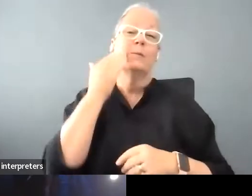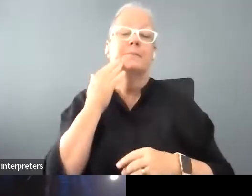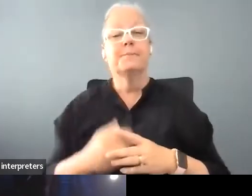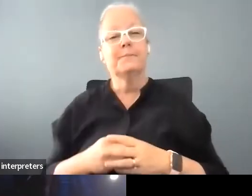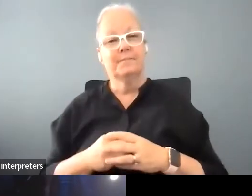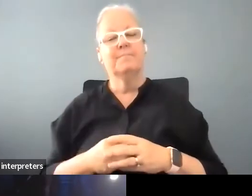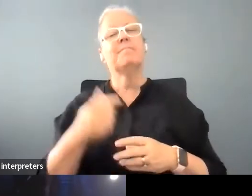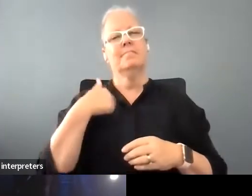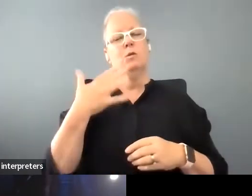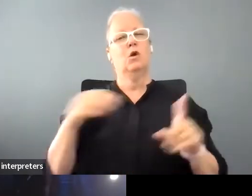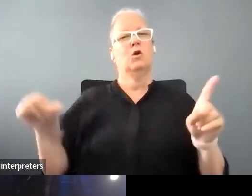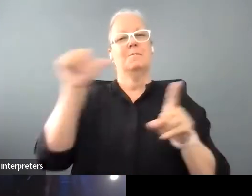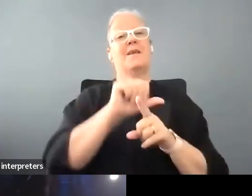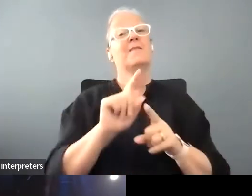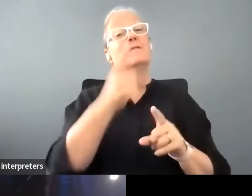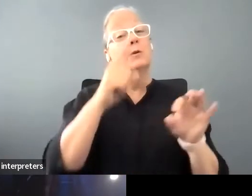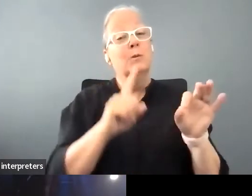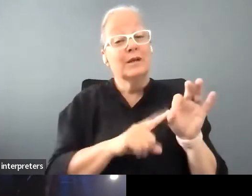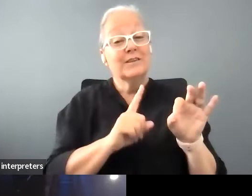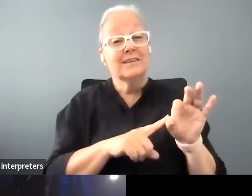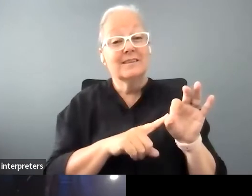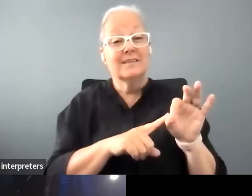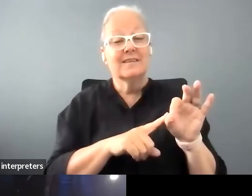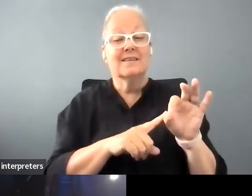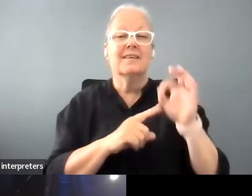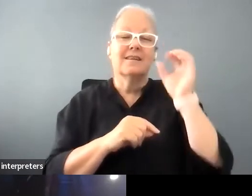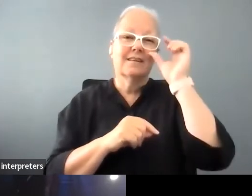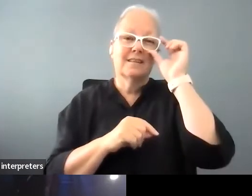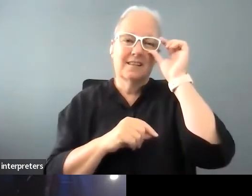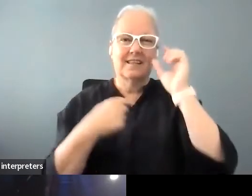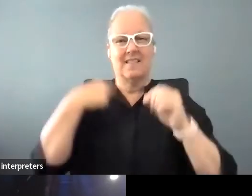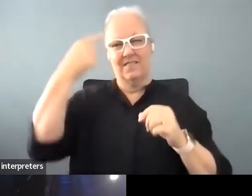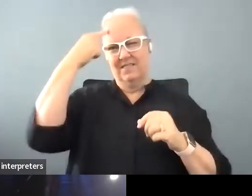to the first question which was because I think this ties into what you just talked about just then